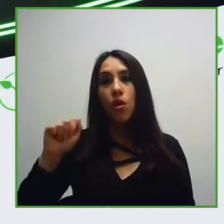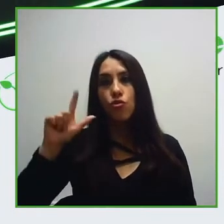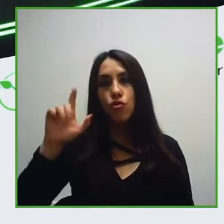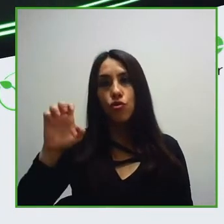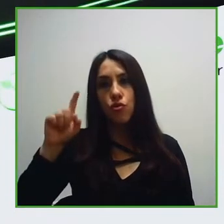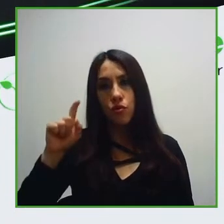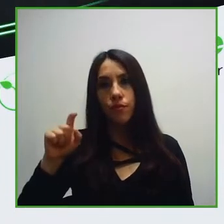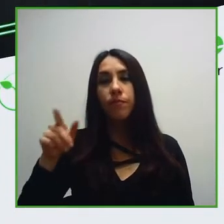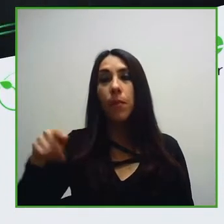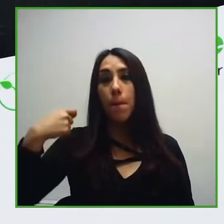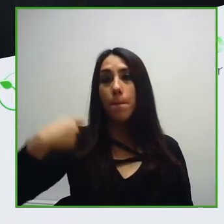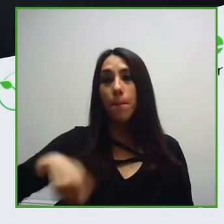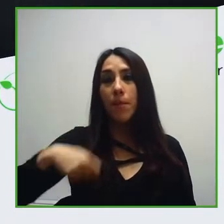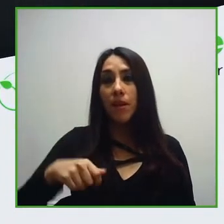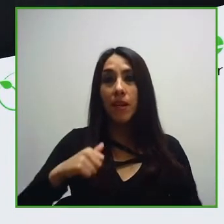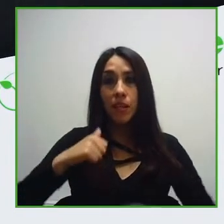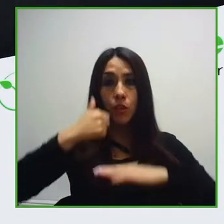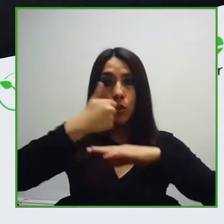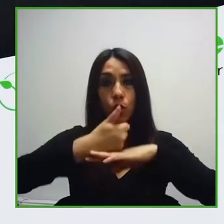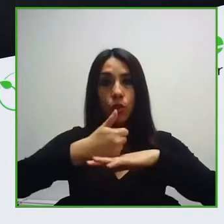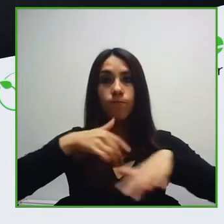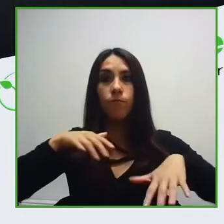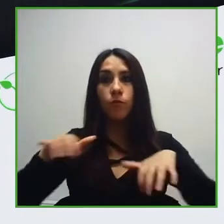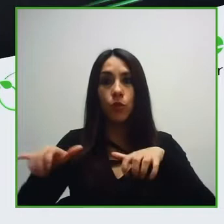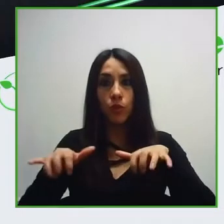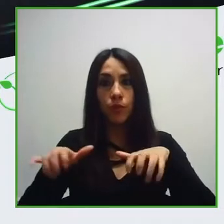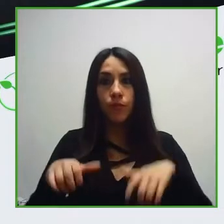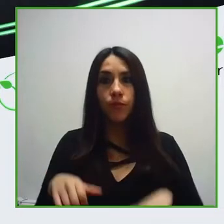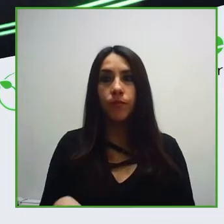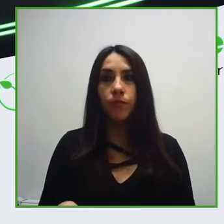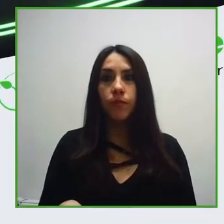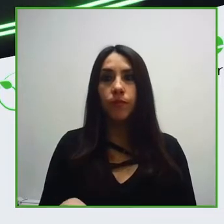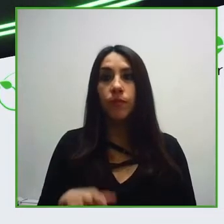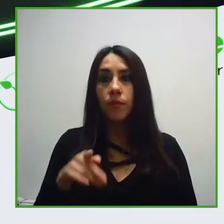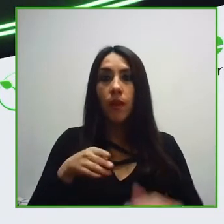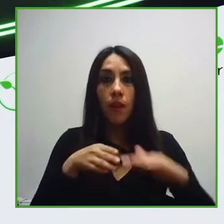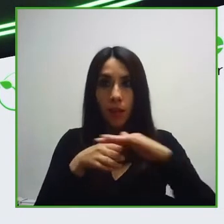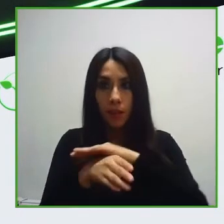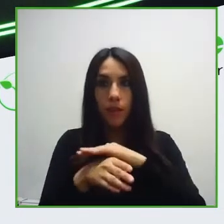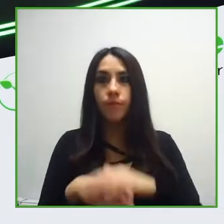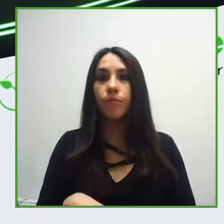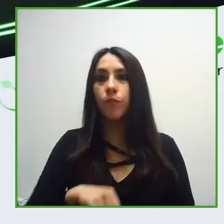director of G3iCT and Laura Allen the head of strategy of accessibility in